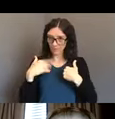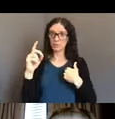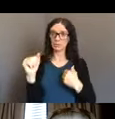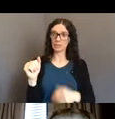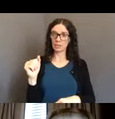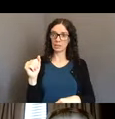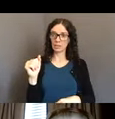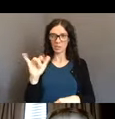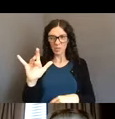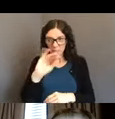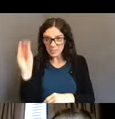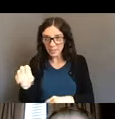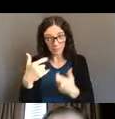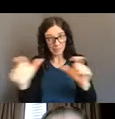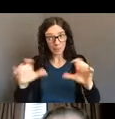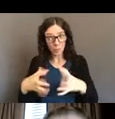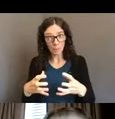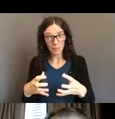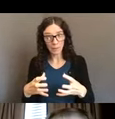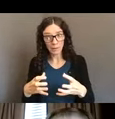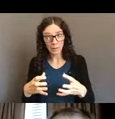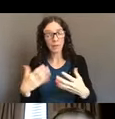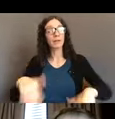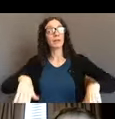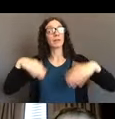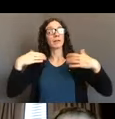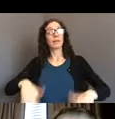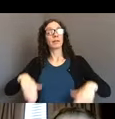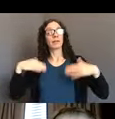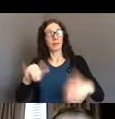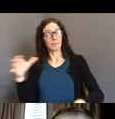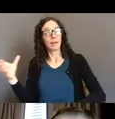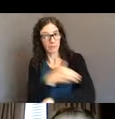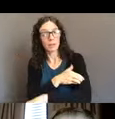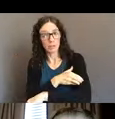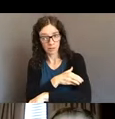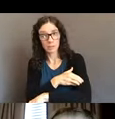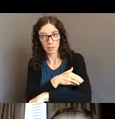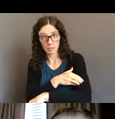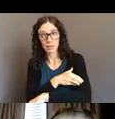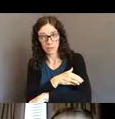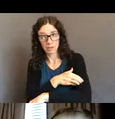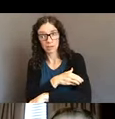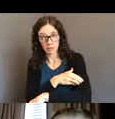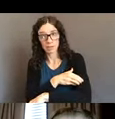when you have the power of numbers and you have the power of people coming together for collective action, a lot can get done.